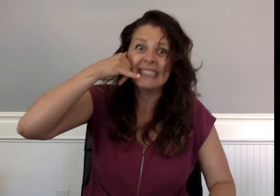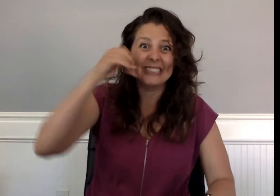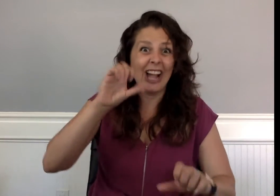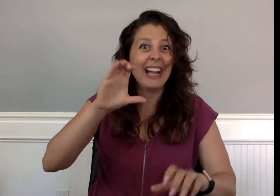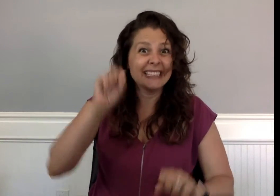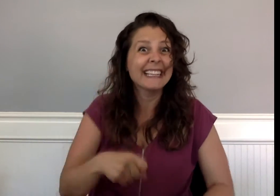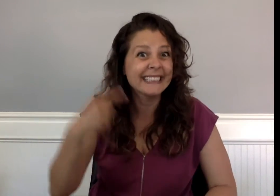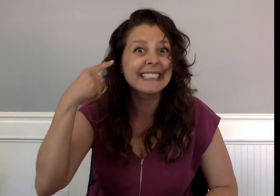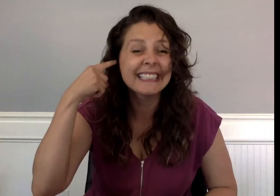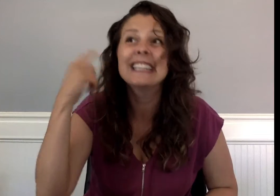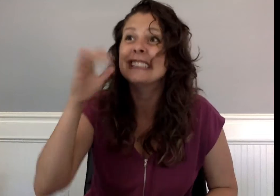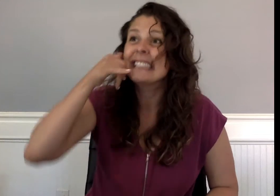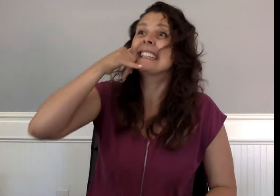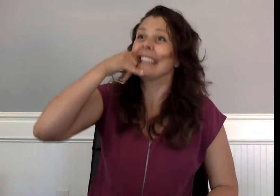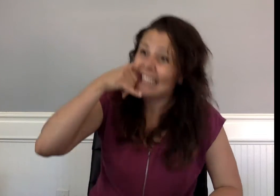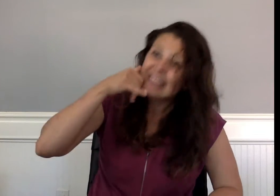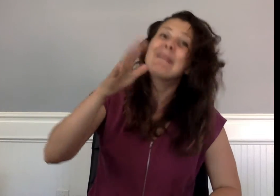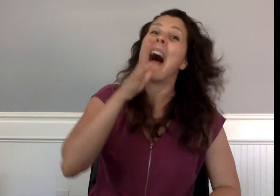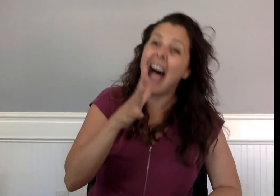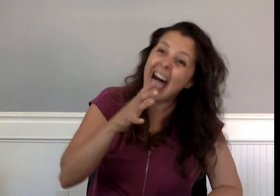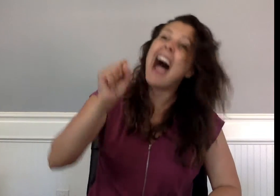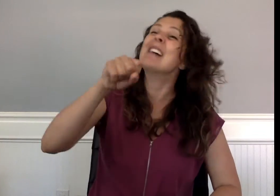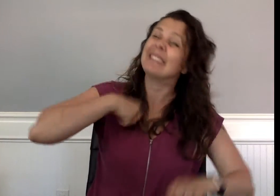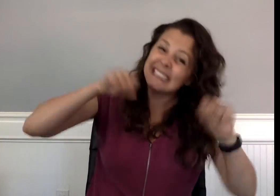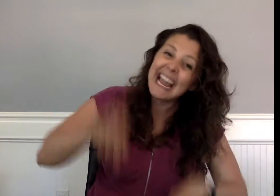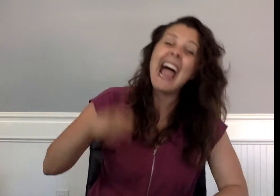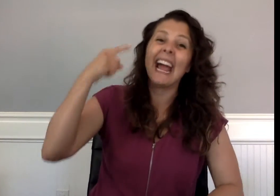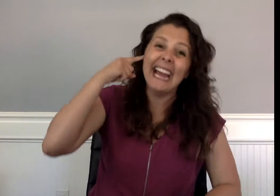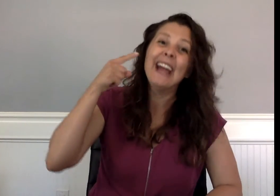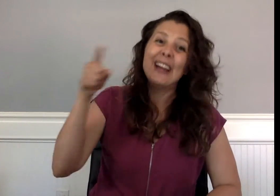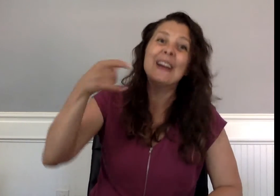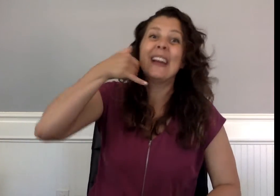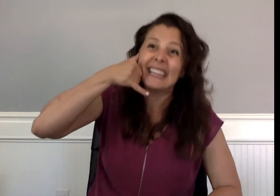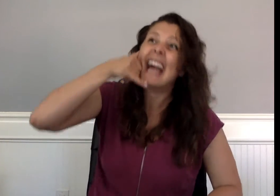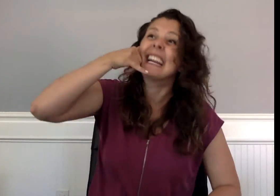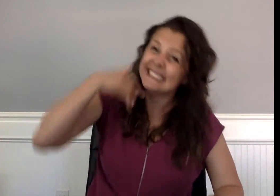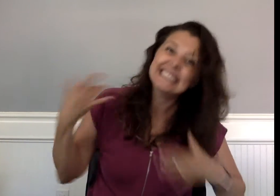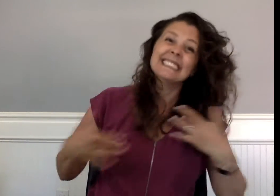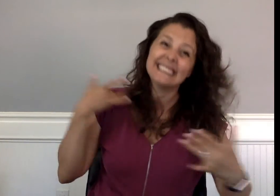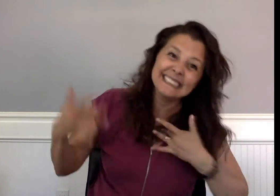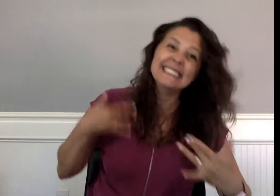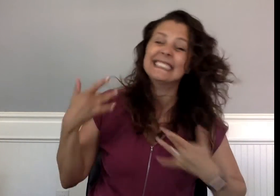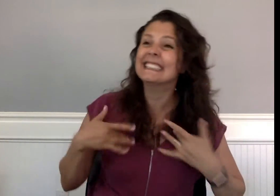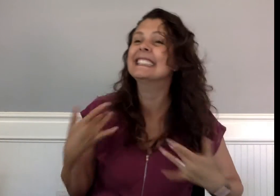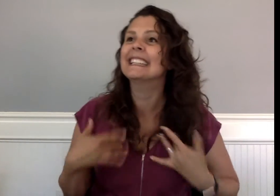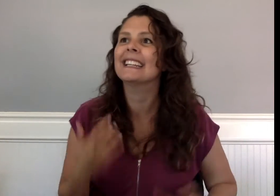“Mom! I can hear you!” Charlie excitedly said.